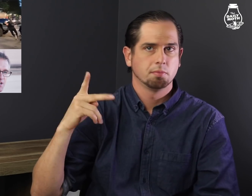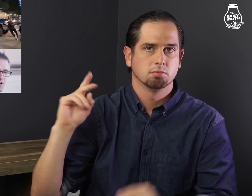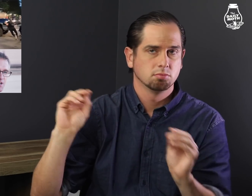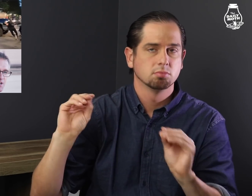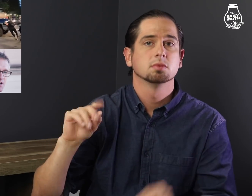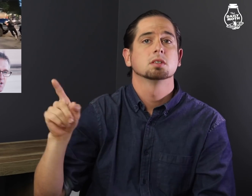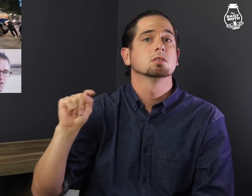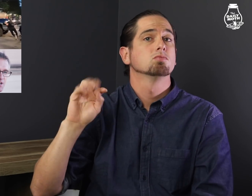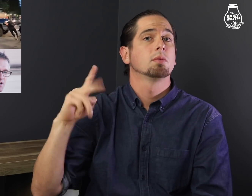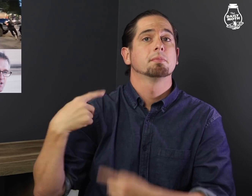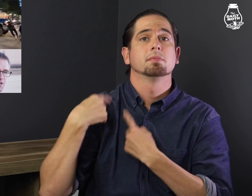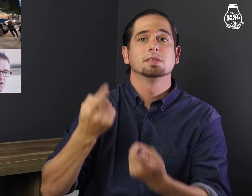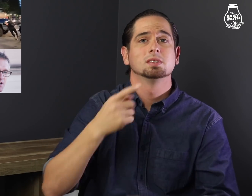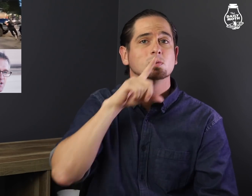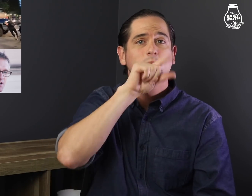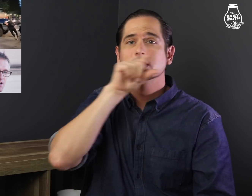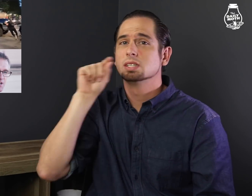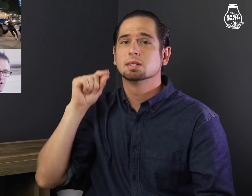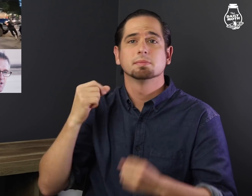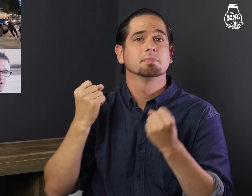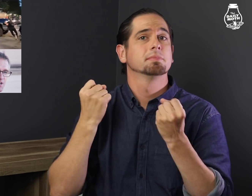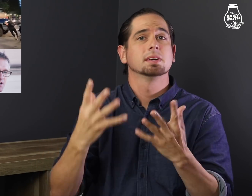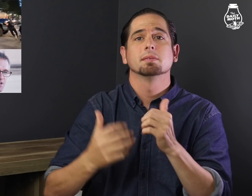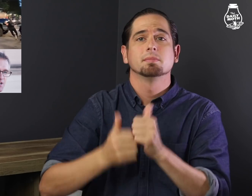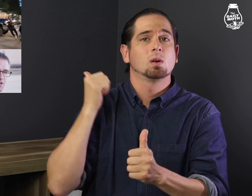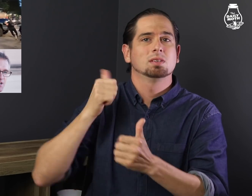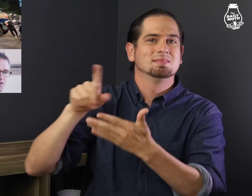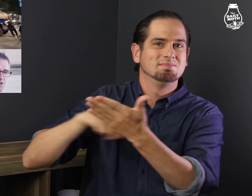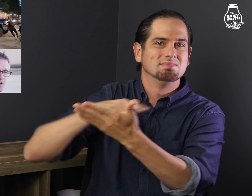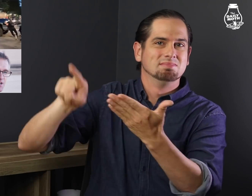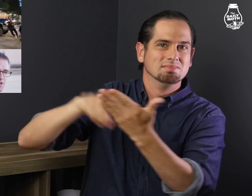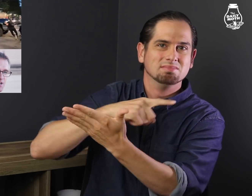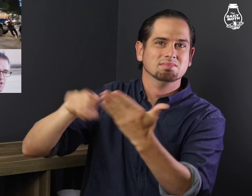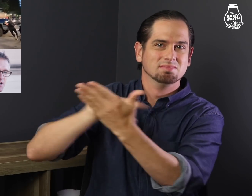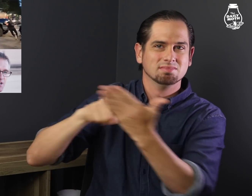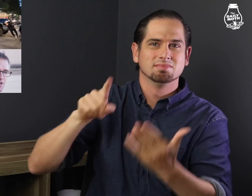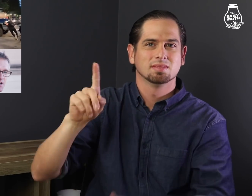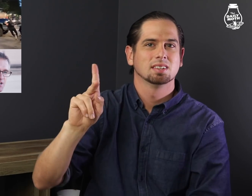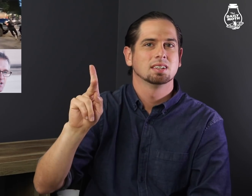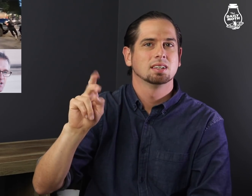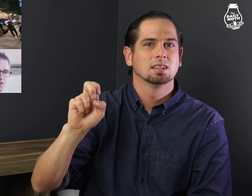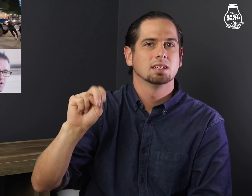Trump has tweeted many messages of criticism against